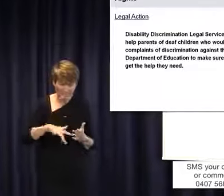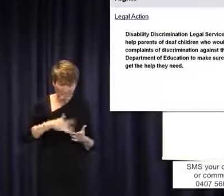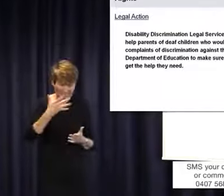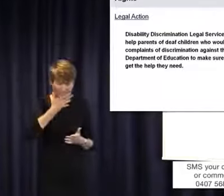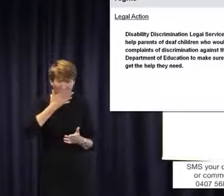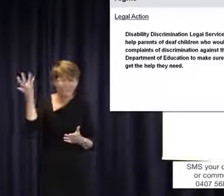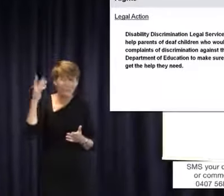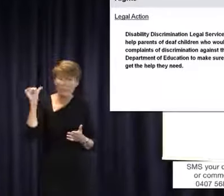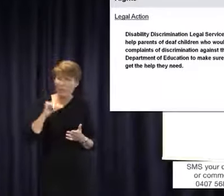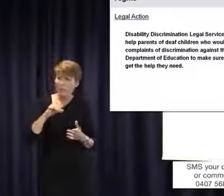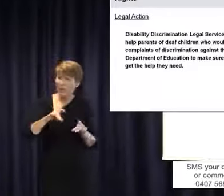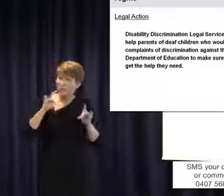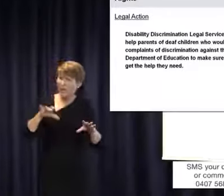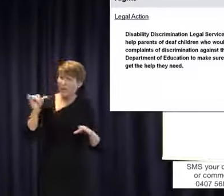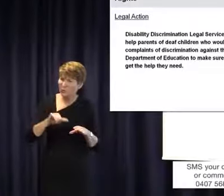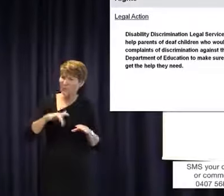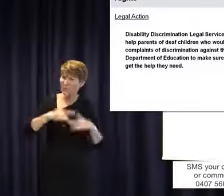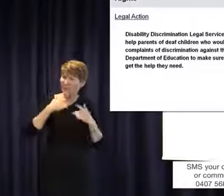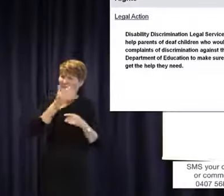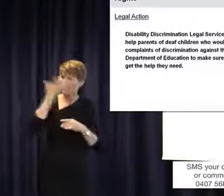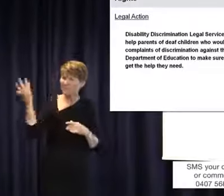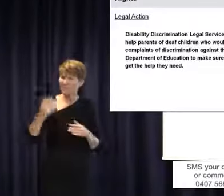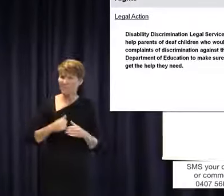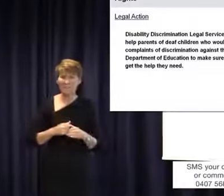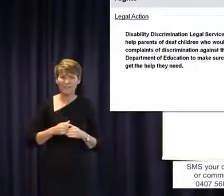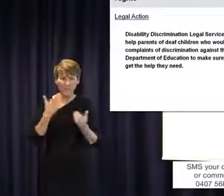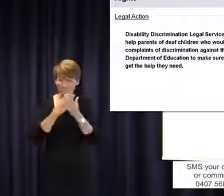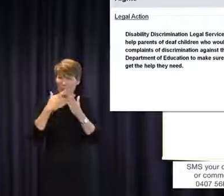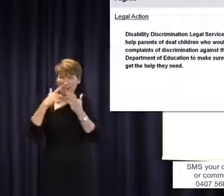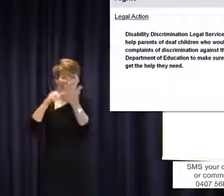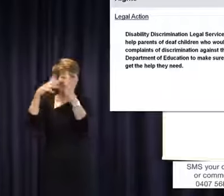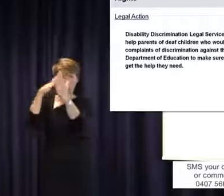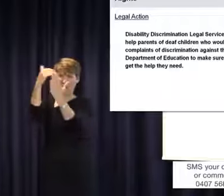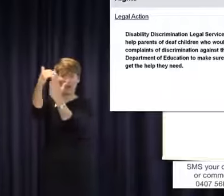ashamed of. With all the rights for deaf people enshrined in law, we still can't even have